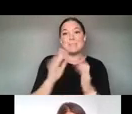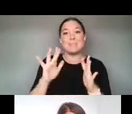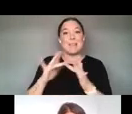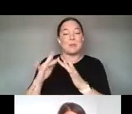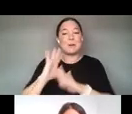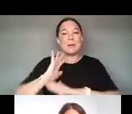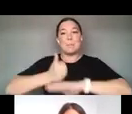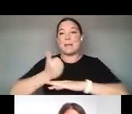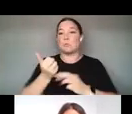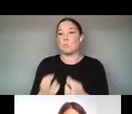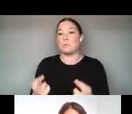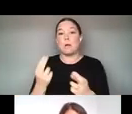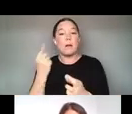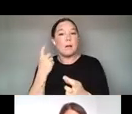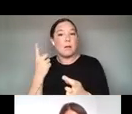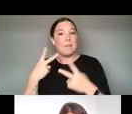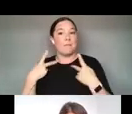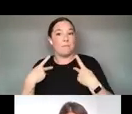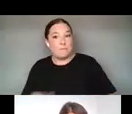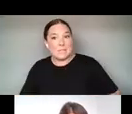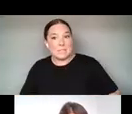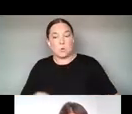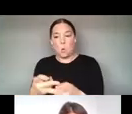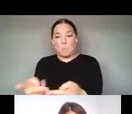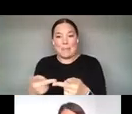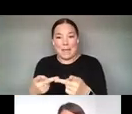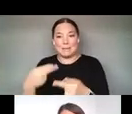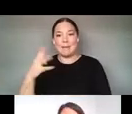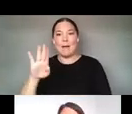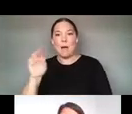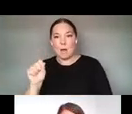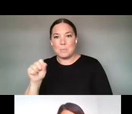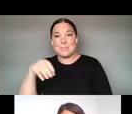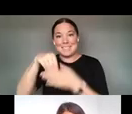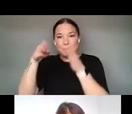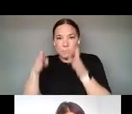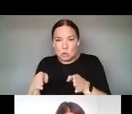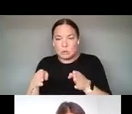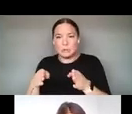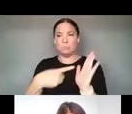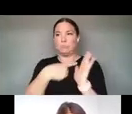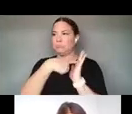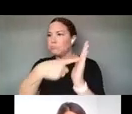PHYSICAL HUBS, AND TRADITIONAL IN-PERSON EVENTS SUCH AS EXHIBITIONS, PRESENTATIONS, AND FESTIVALS